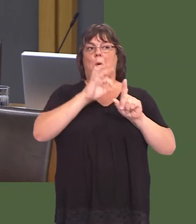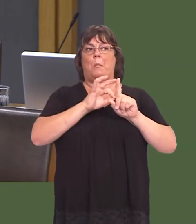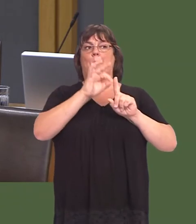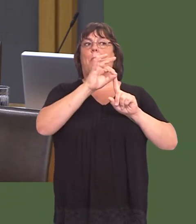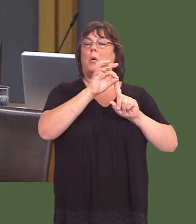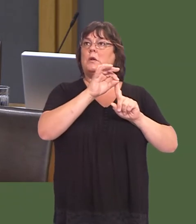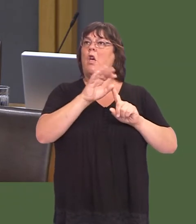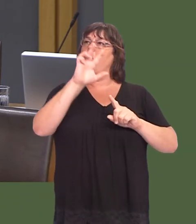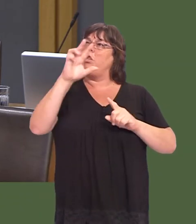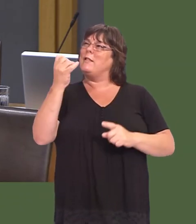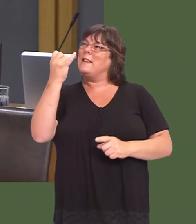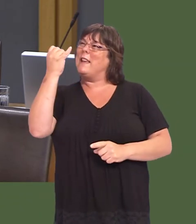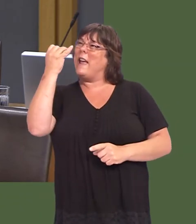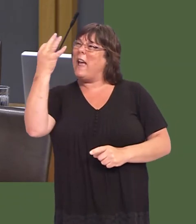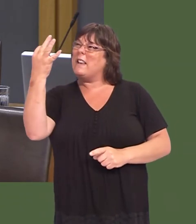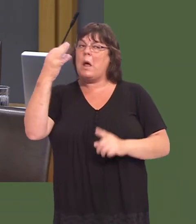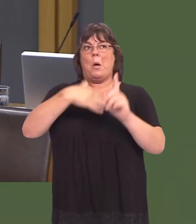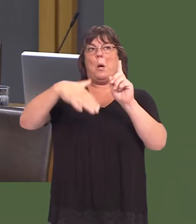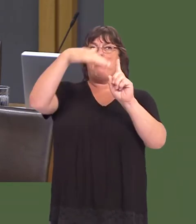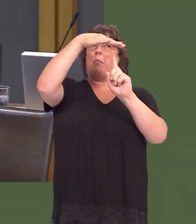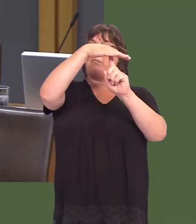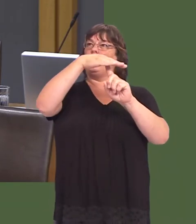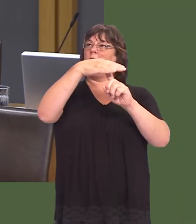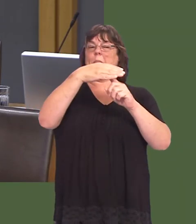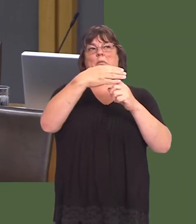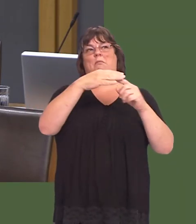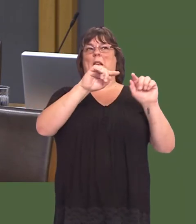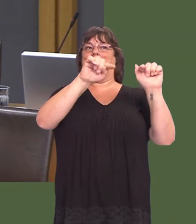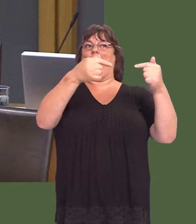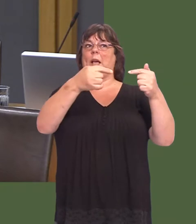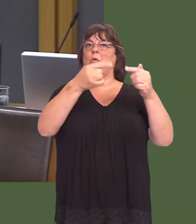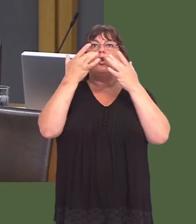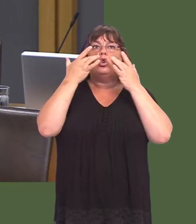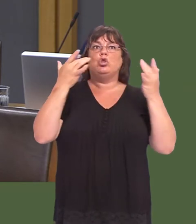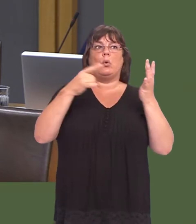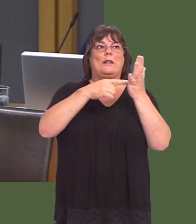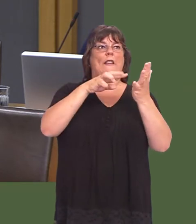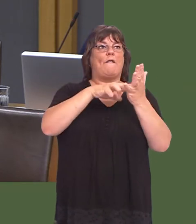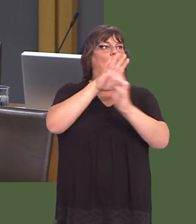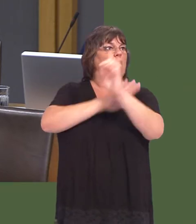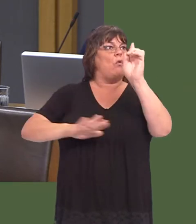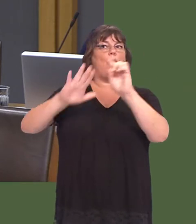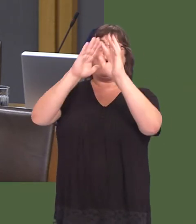Thirty-eight Premiership games a year are shown on television throughout the world with